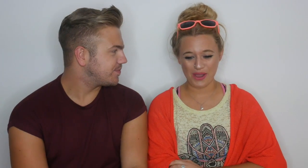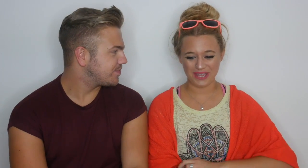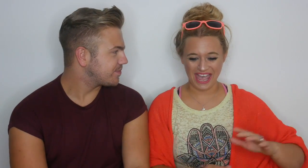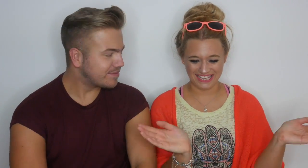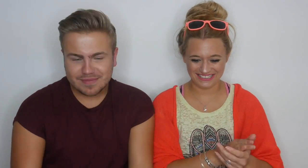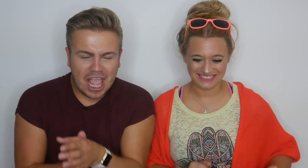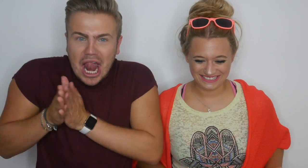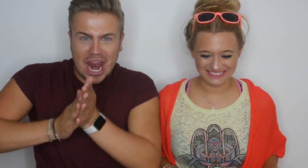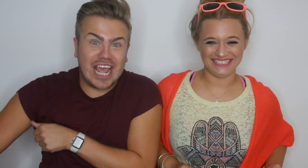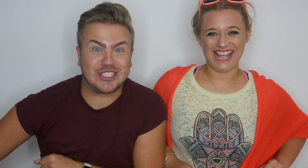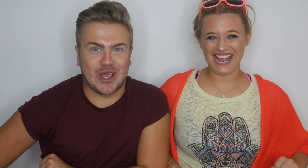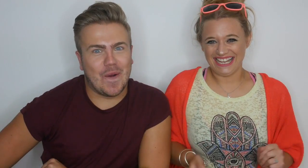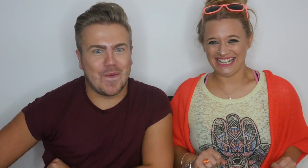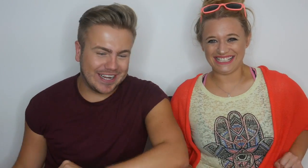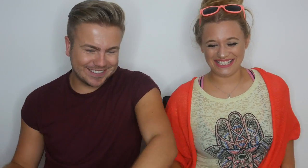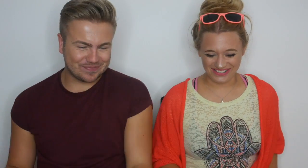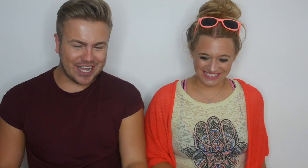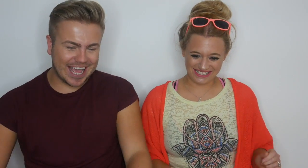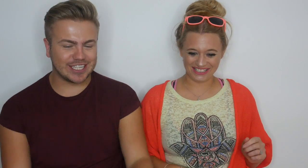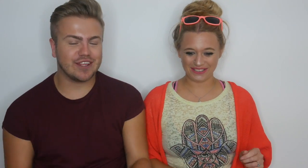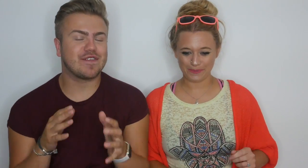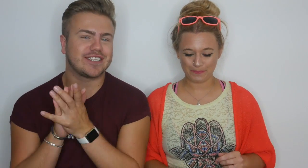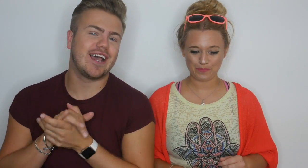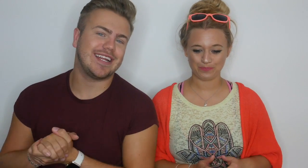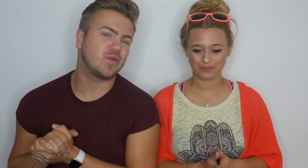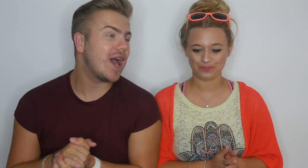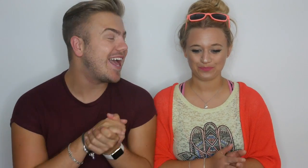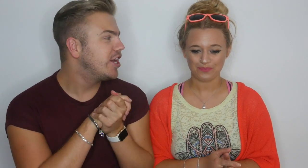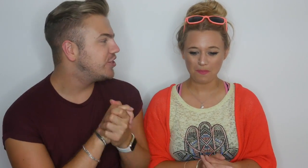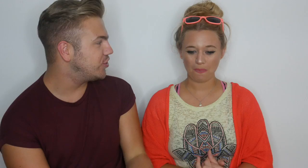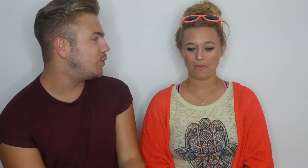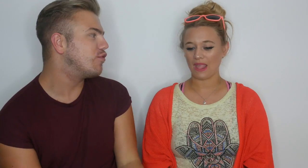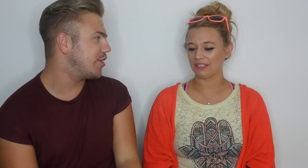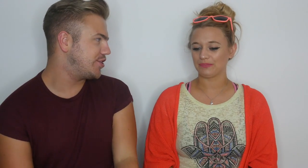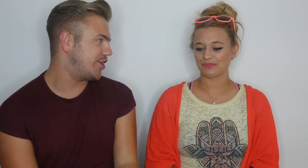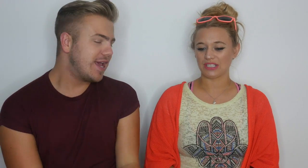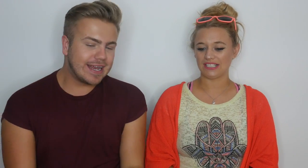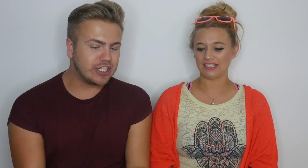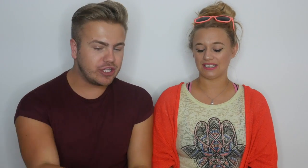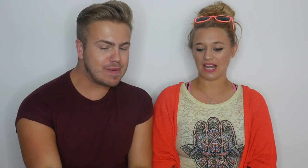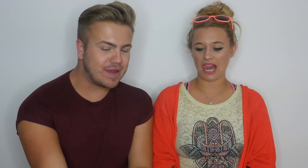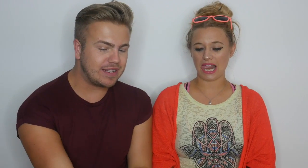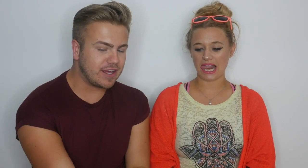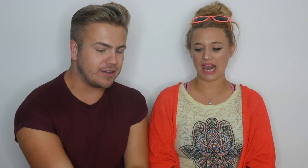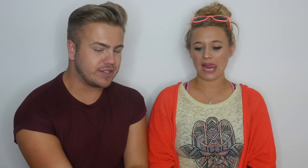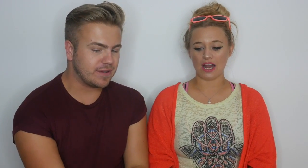L: Okay! W: Let's go! Okay, so the first line is 'where should we run to?' Do you remember any of those?